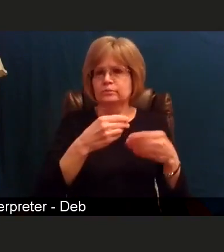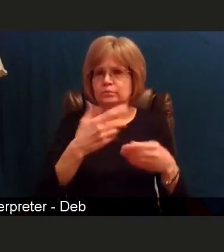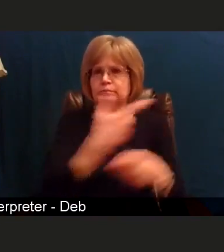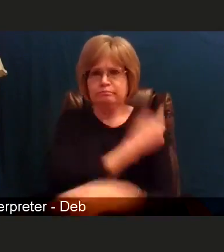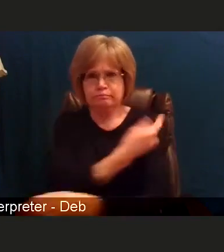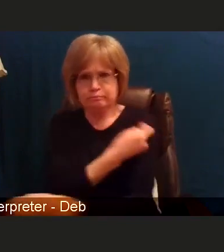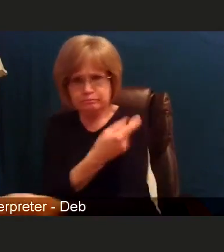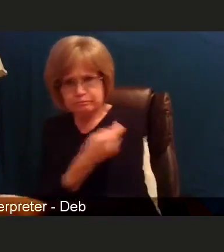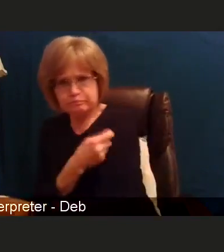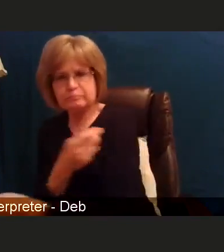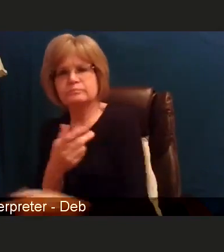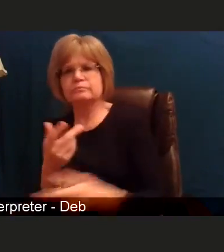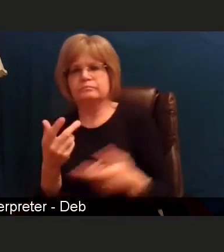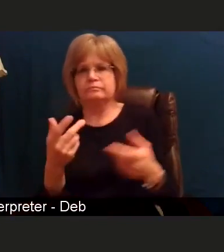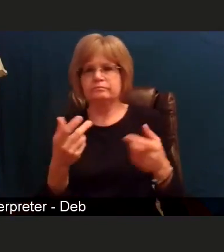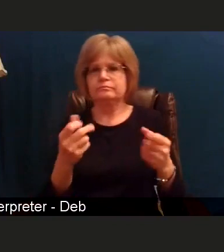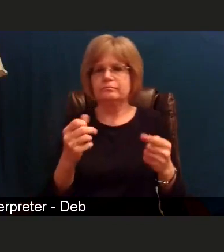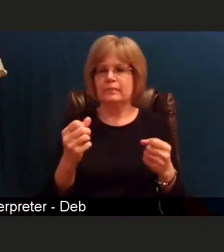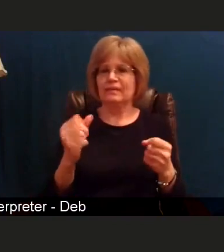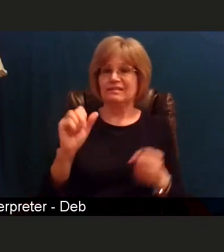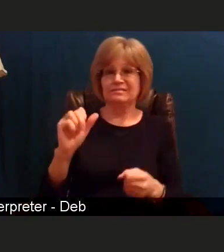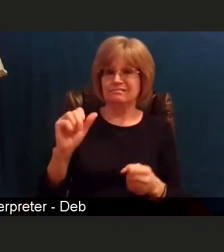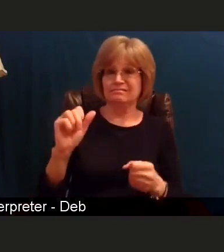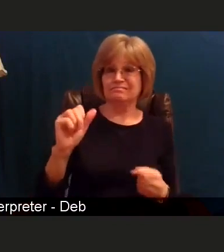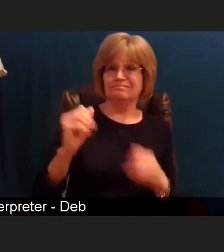honestly, tens of thousands of people in Delaware